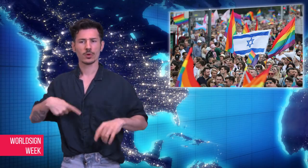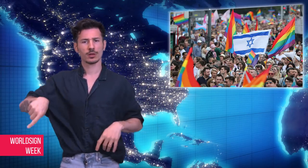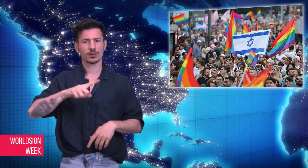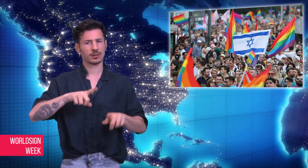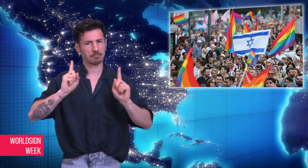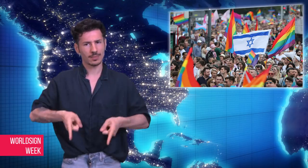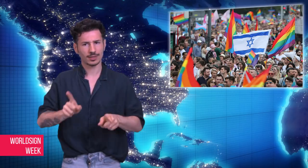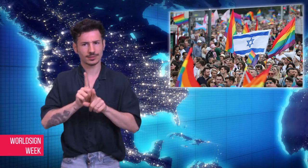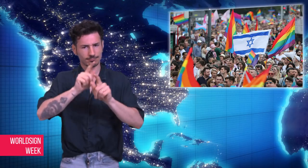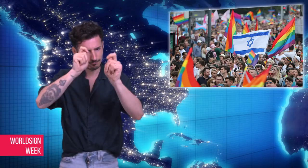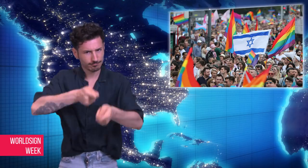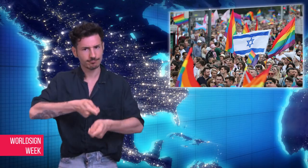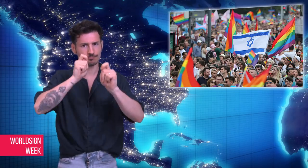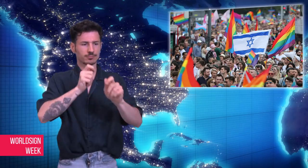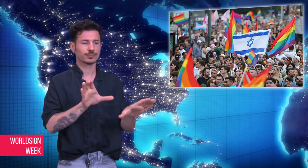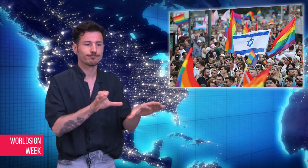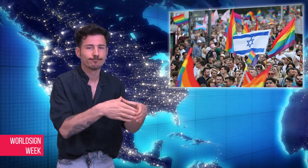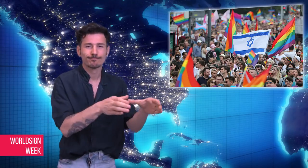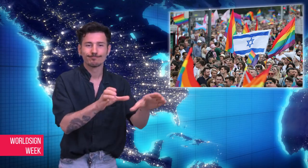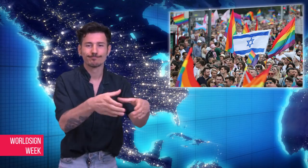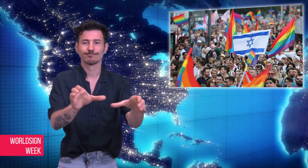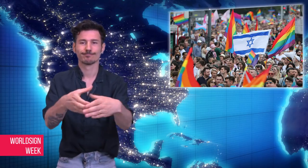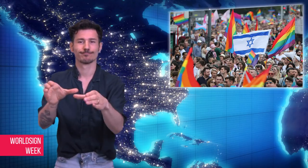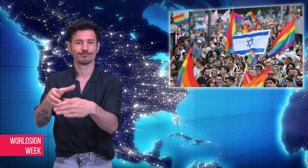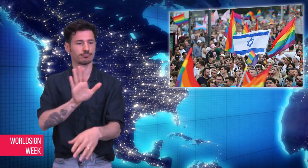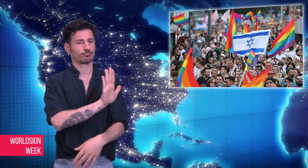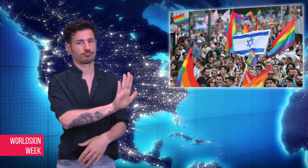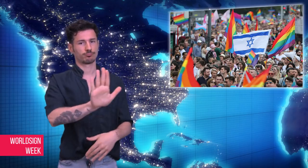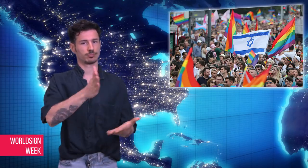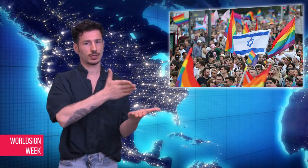everyone should respect minority rights.